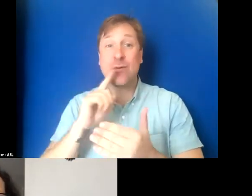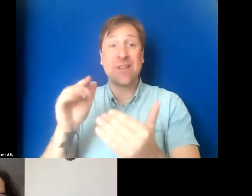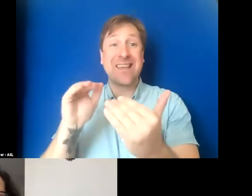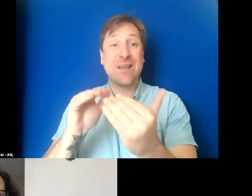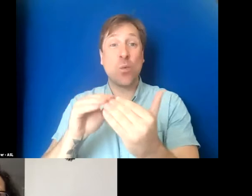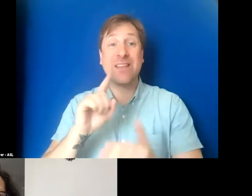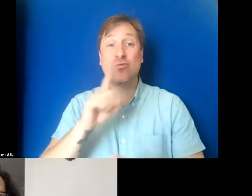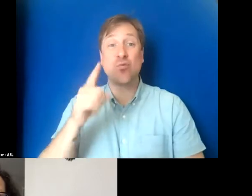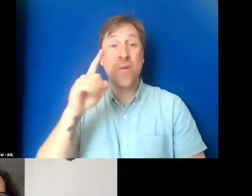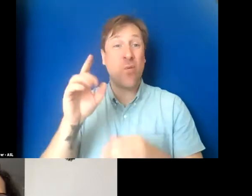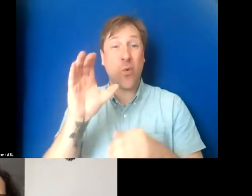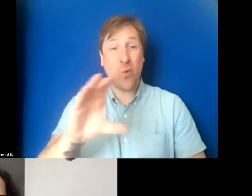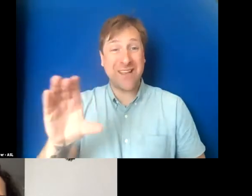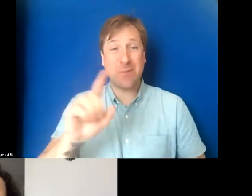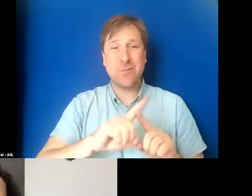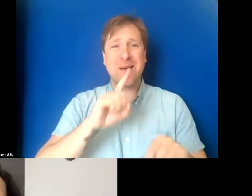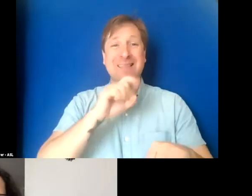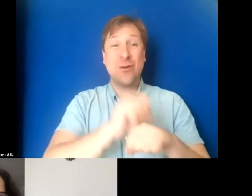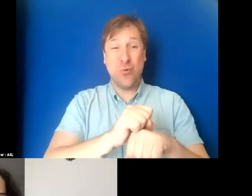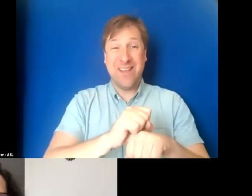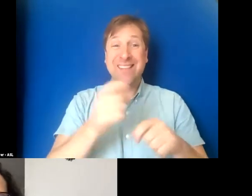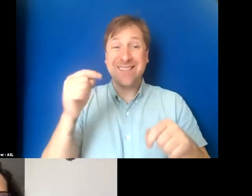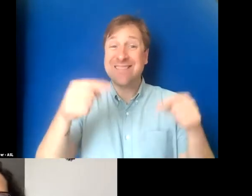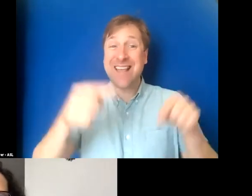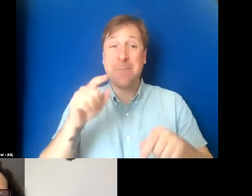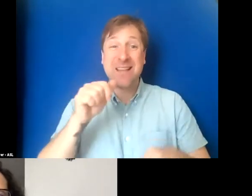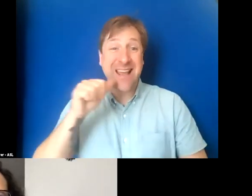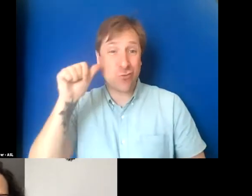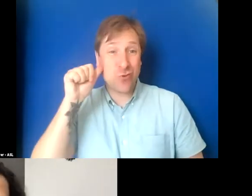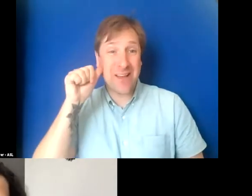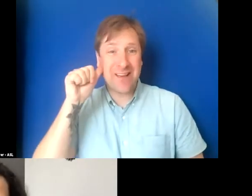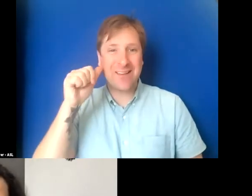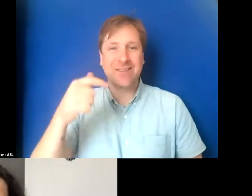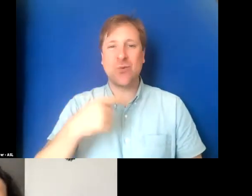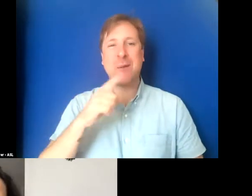It's just that it literally happened yesterday, so I am just beside myself.